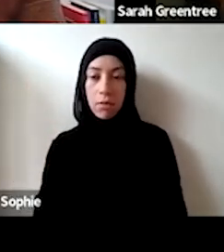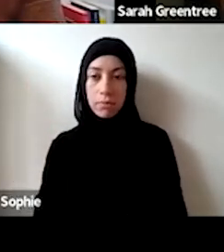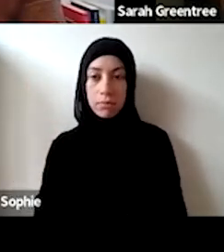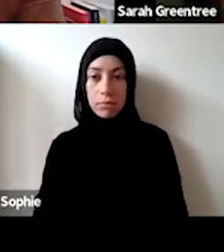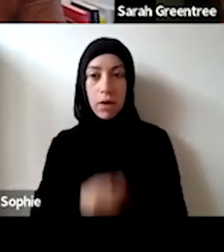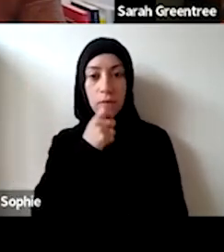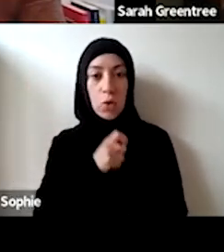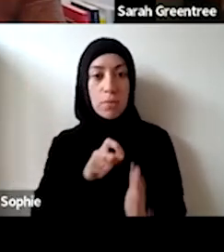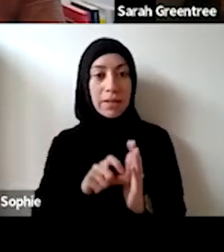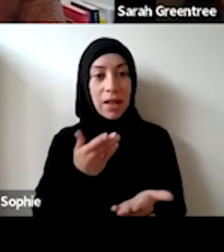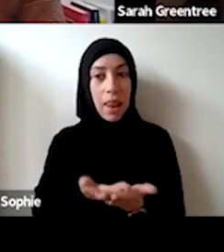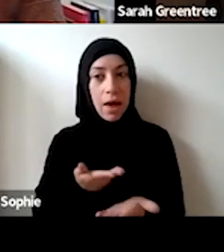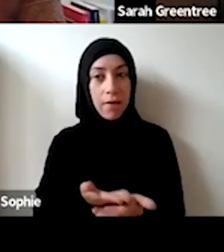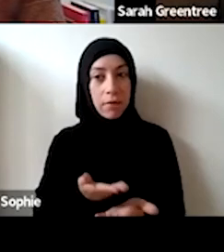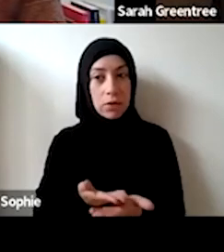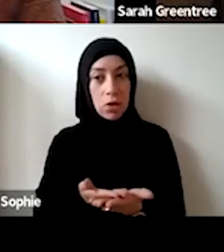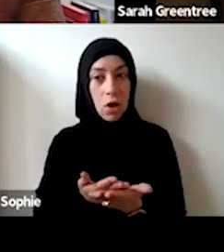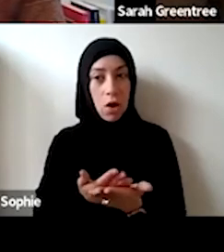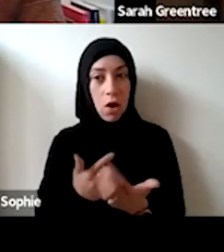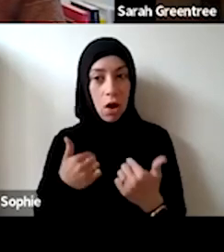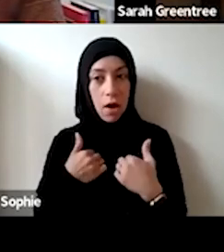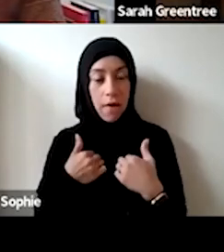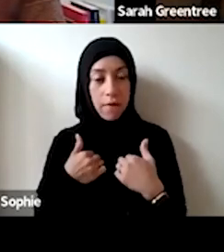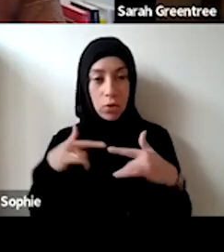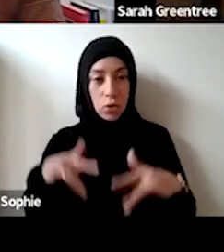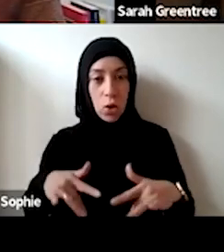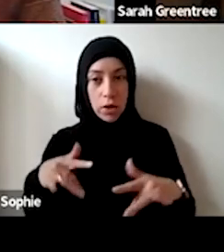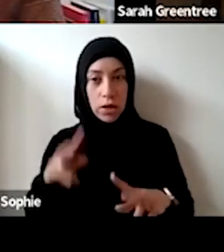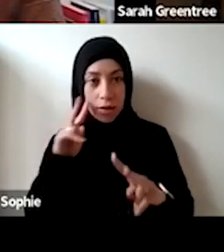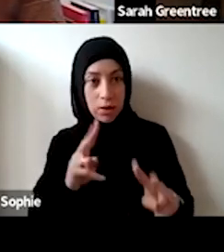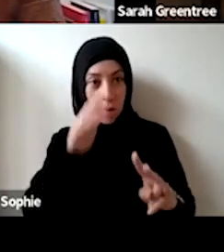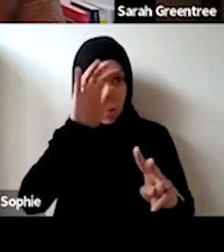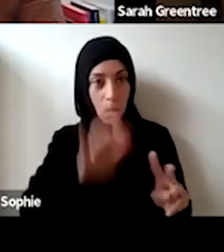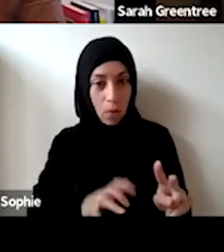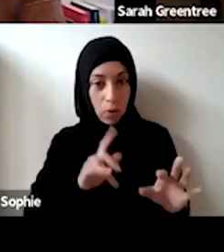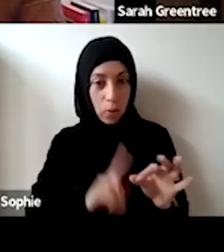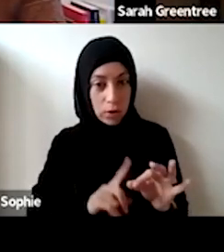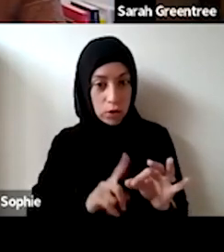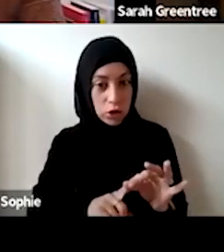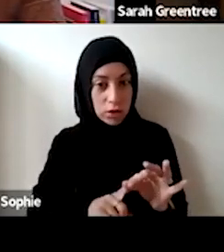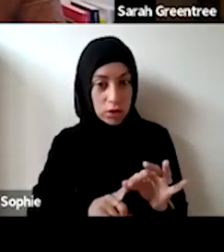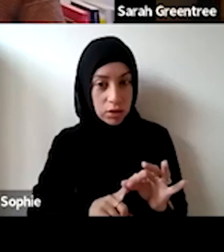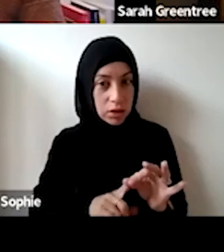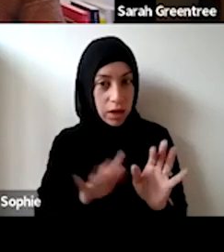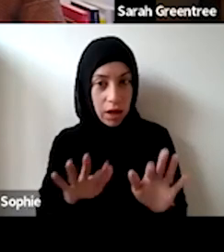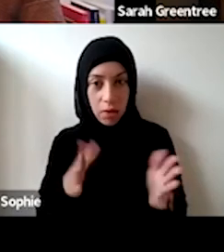of minutes left left. I haven't had a chance to forward glance through the questions. I haven't had a chance to glance through the questions, is there anyone else that is sort of noted, or shall I